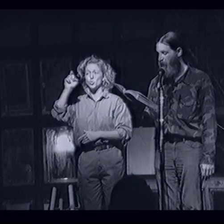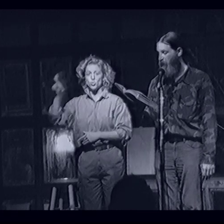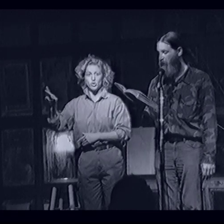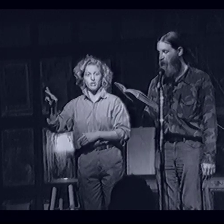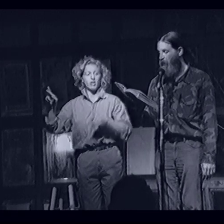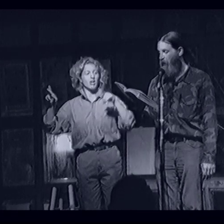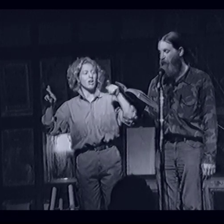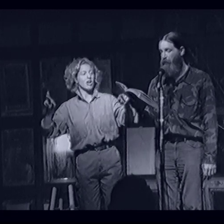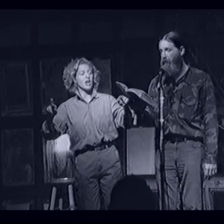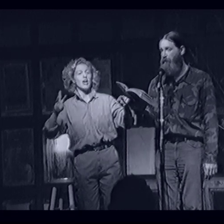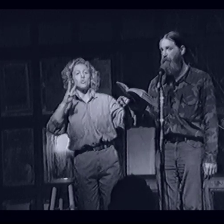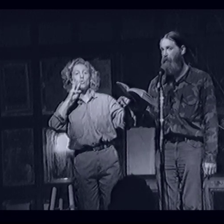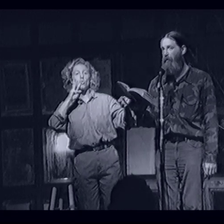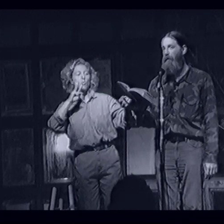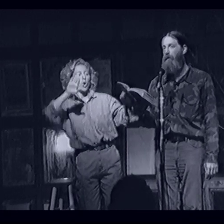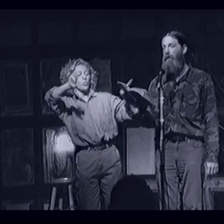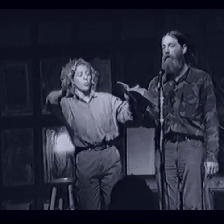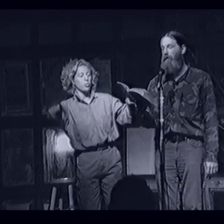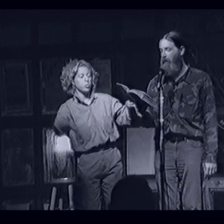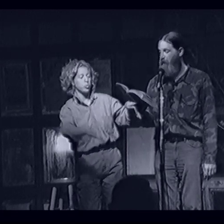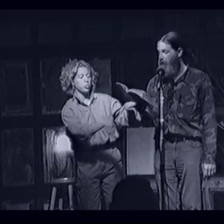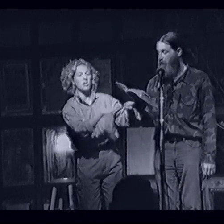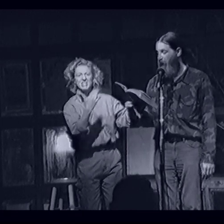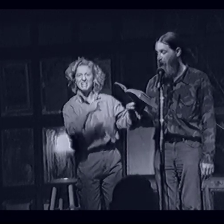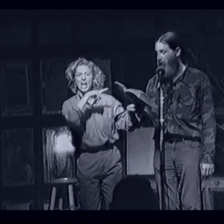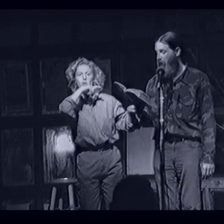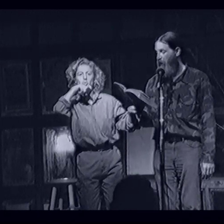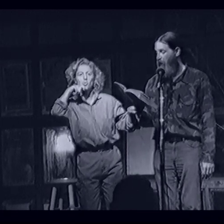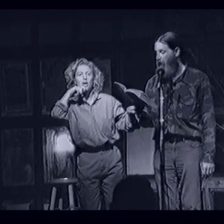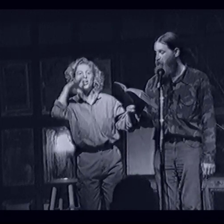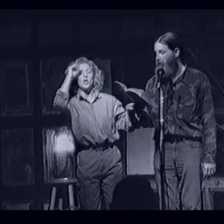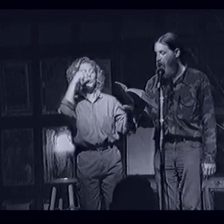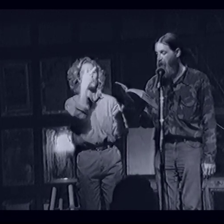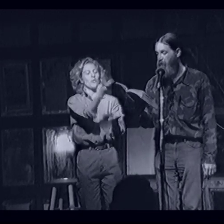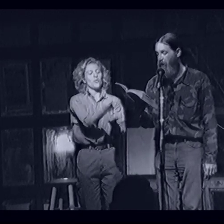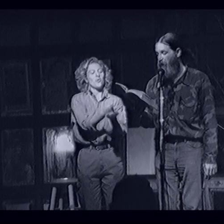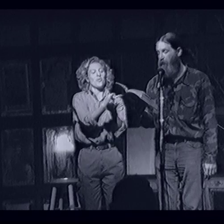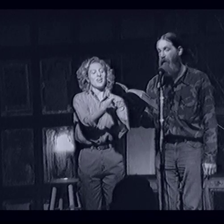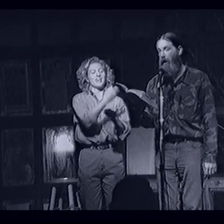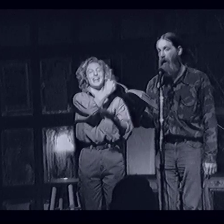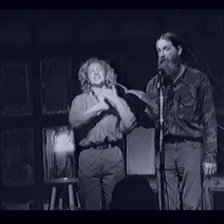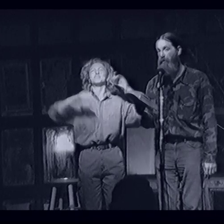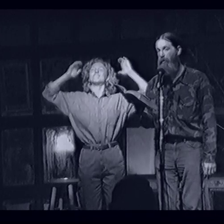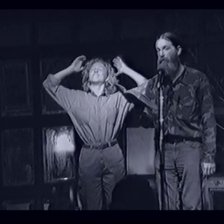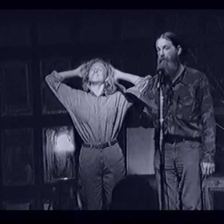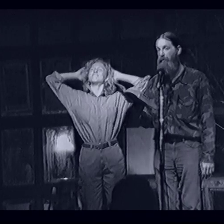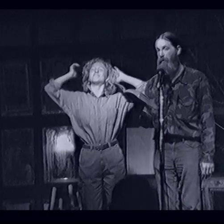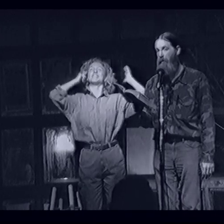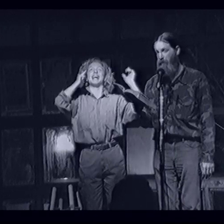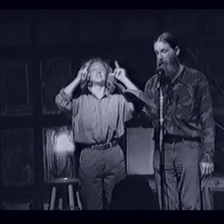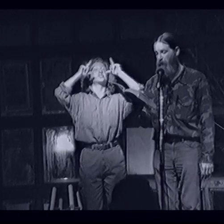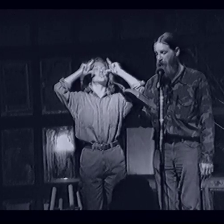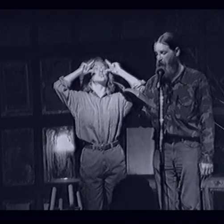A bare-chested boy lying on his back Arms behind his head, eyes closed, sun basking